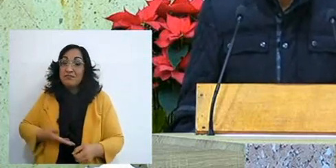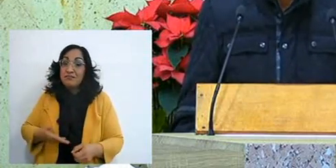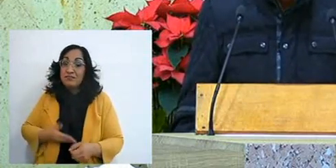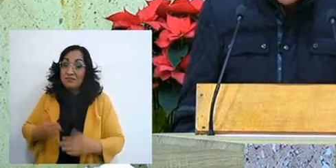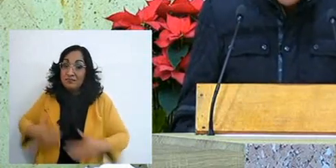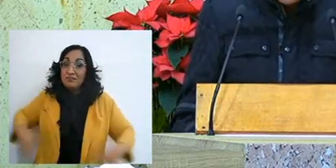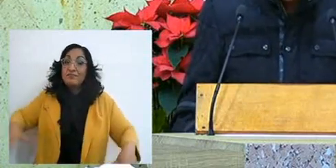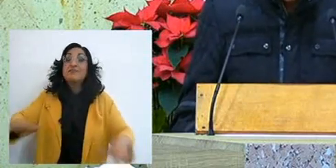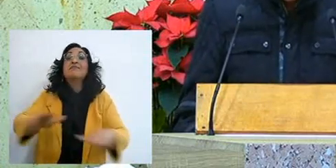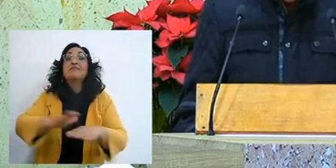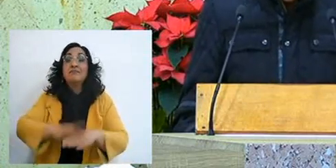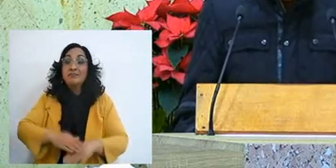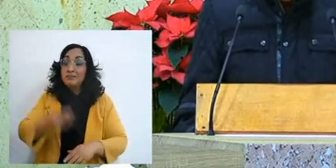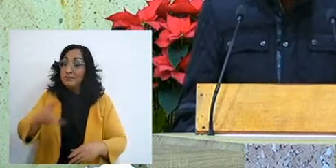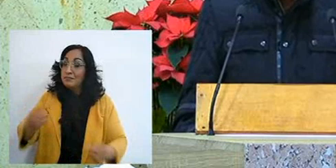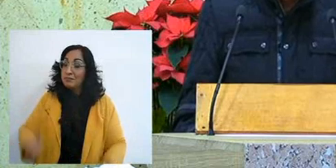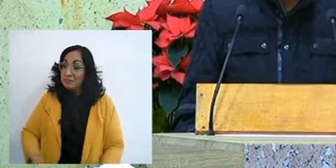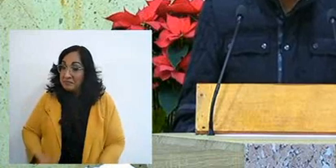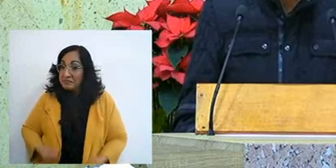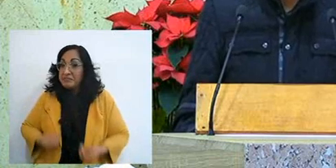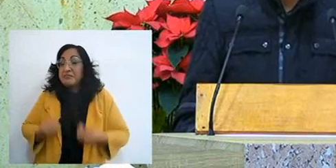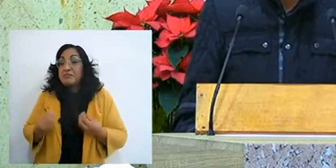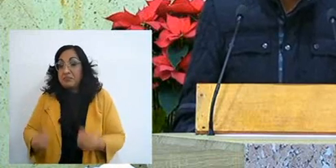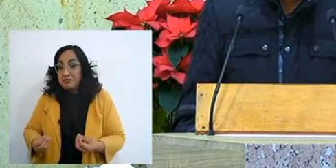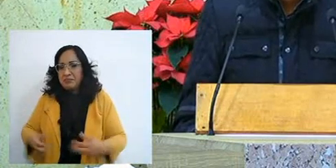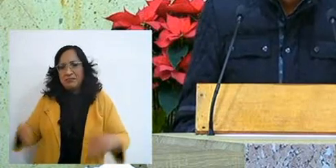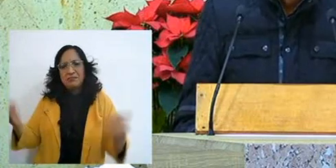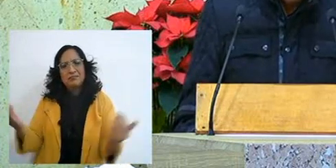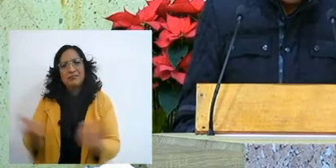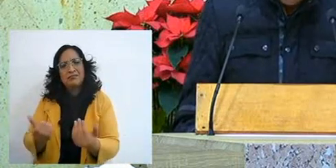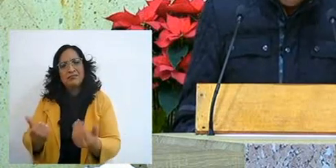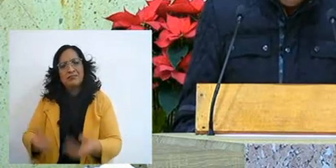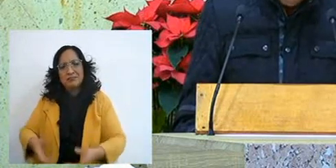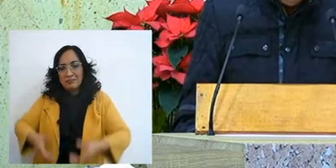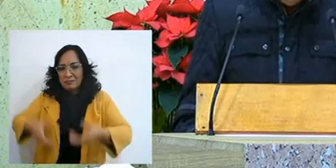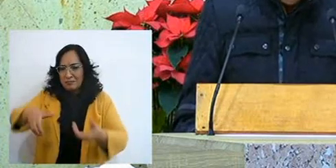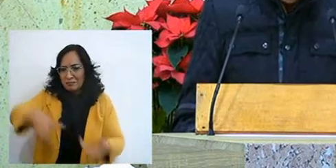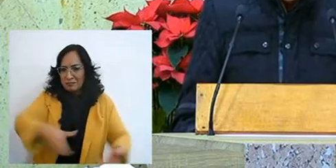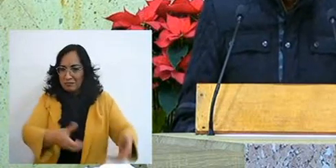we had to make a new path in the Lord,